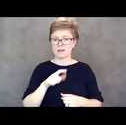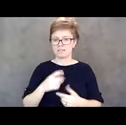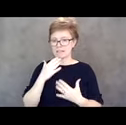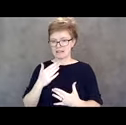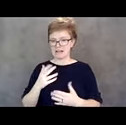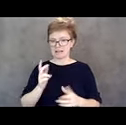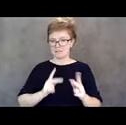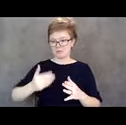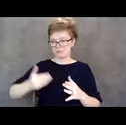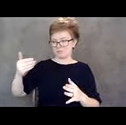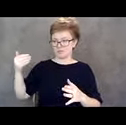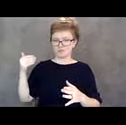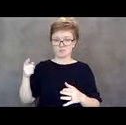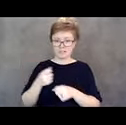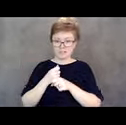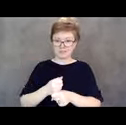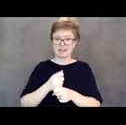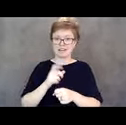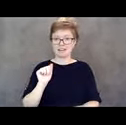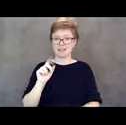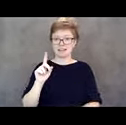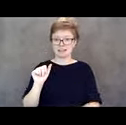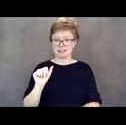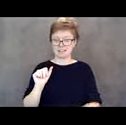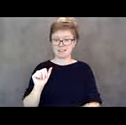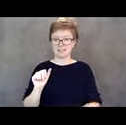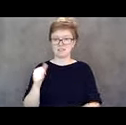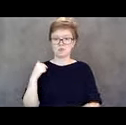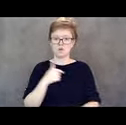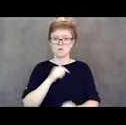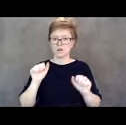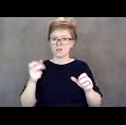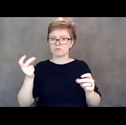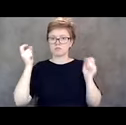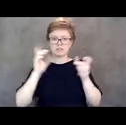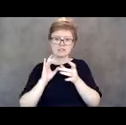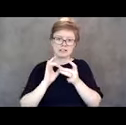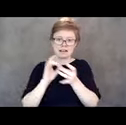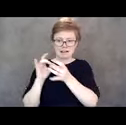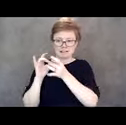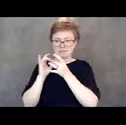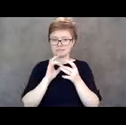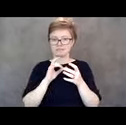And we also were able to quickly connect and mobilize with our, not just our networks